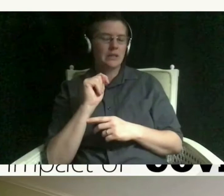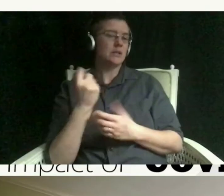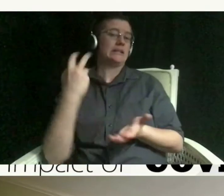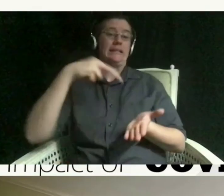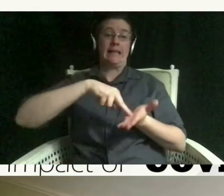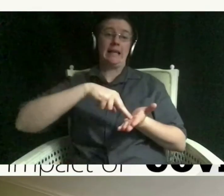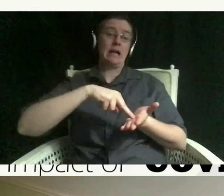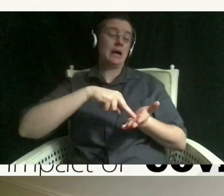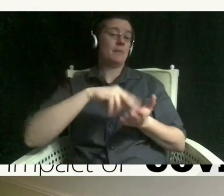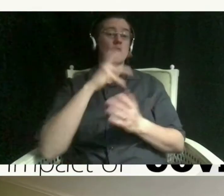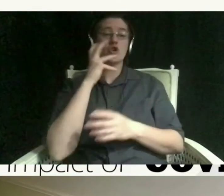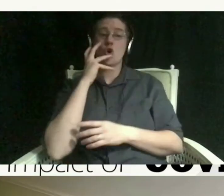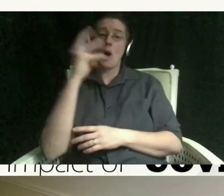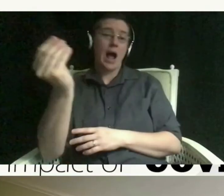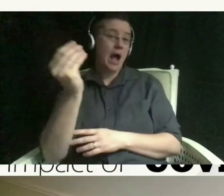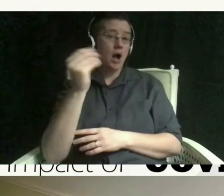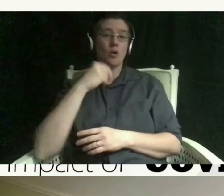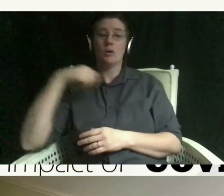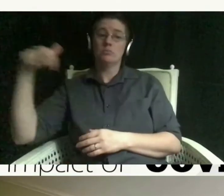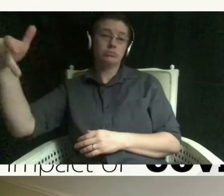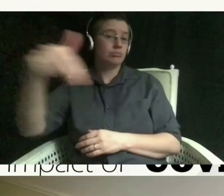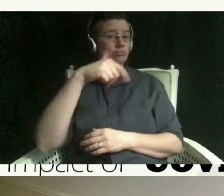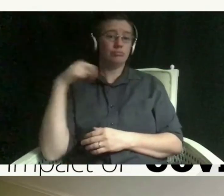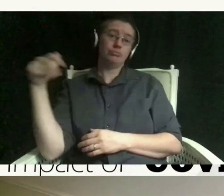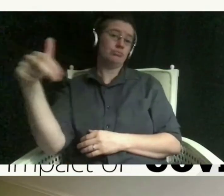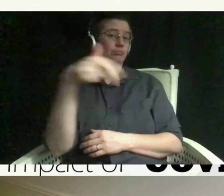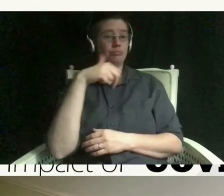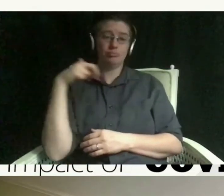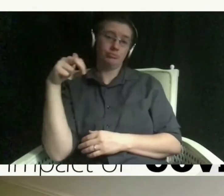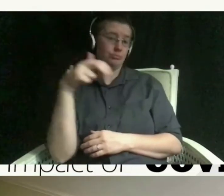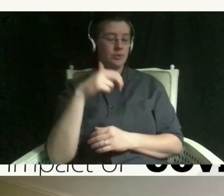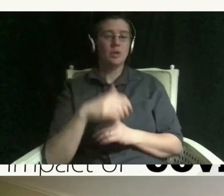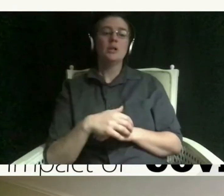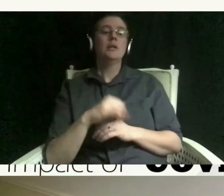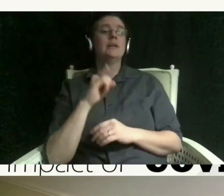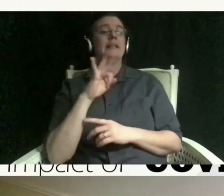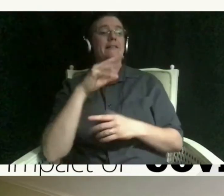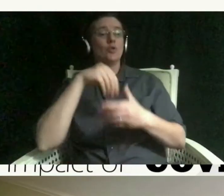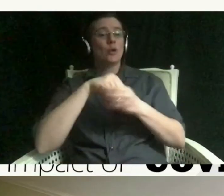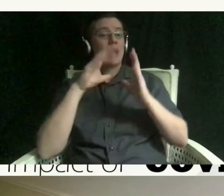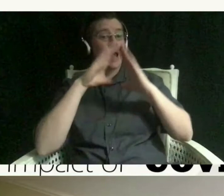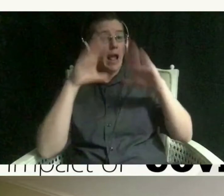go out to the main room and come back three times or if you're in a house go outside to the mailbox